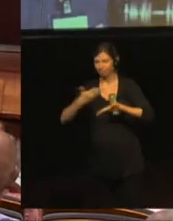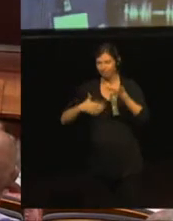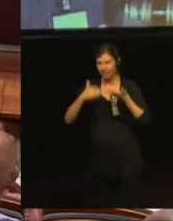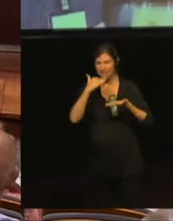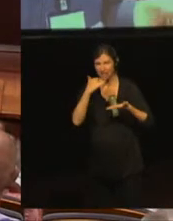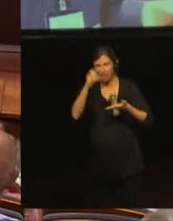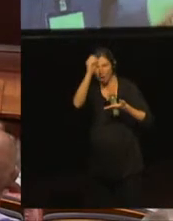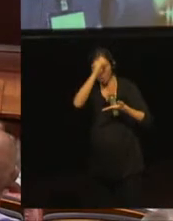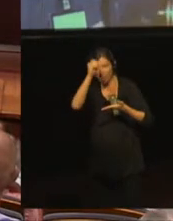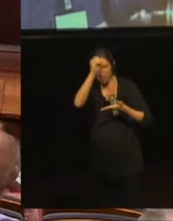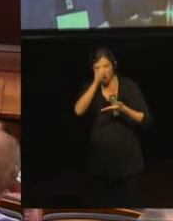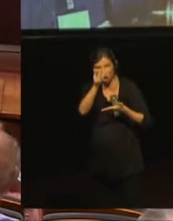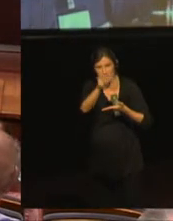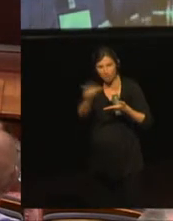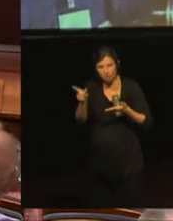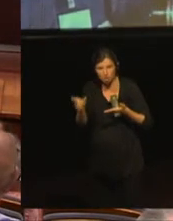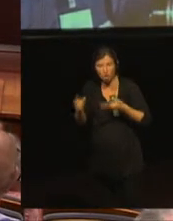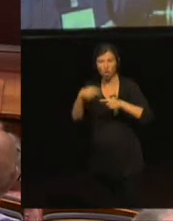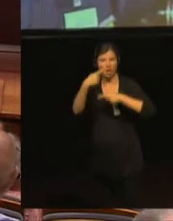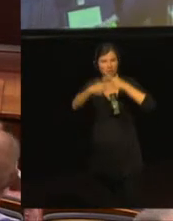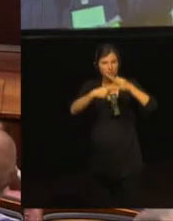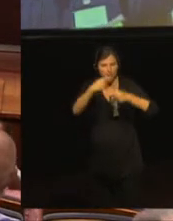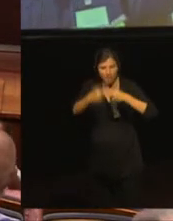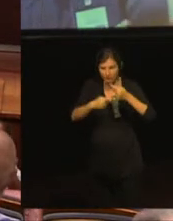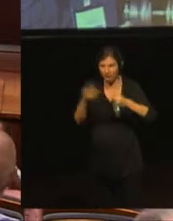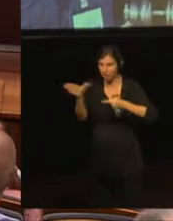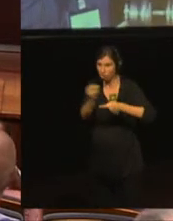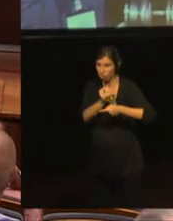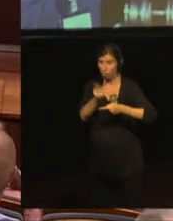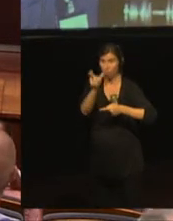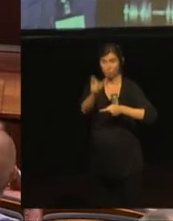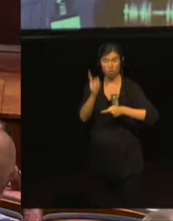So in Aalborg we decided to create the survey to manage this.